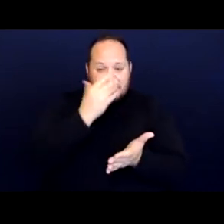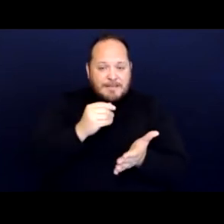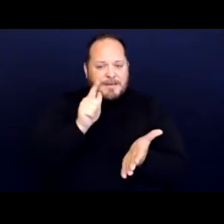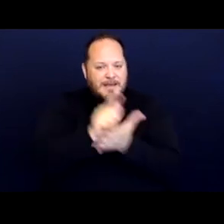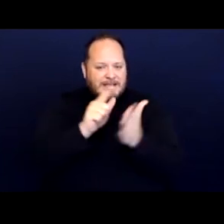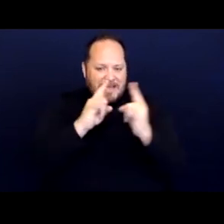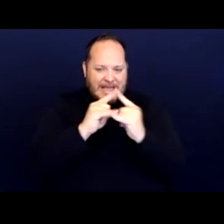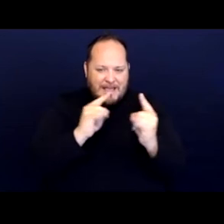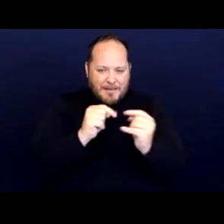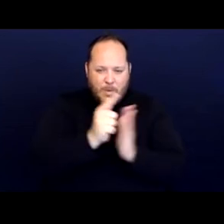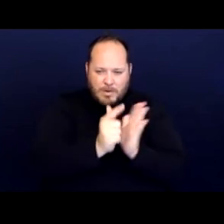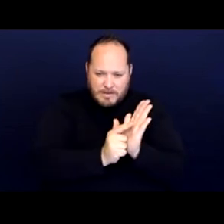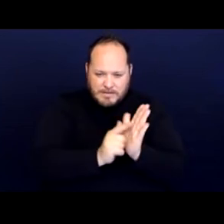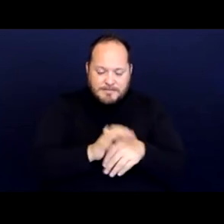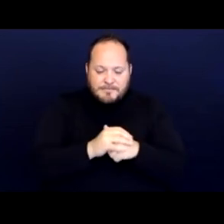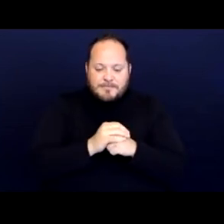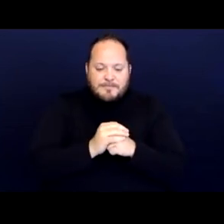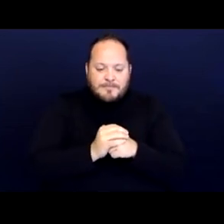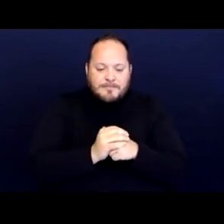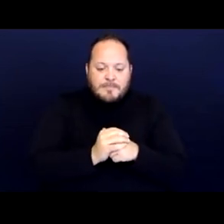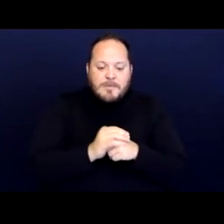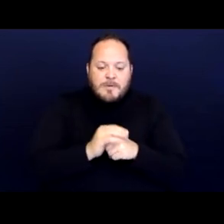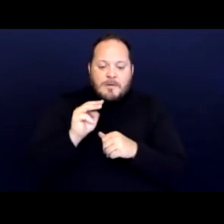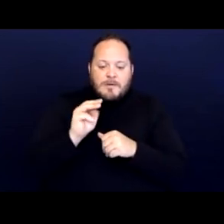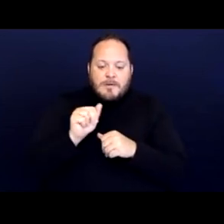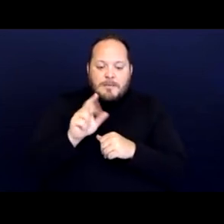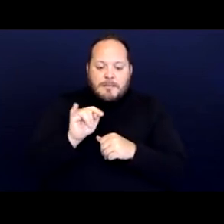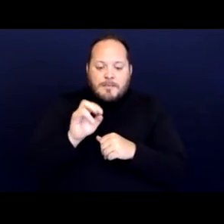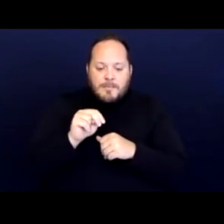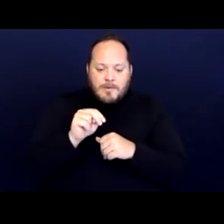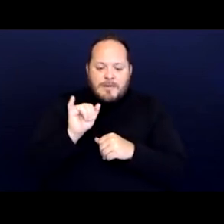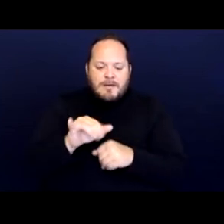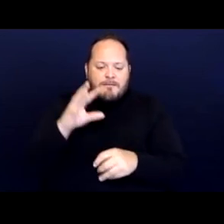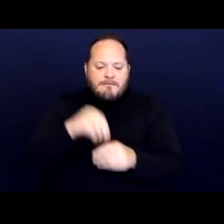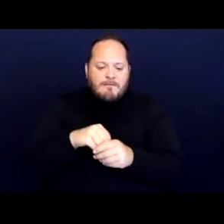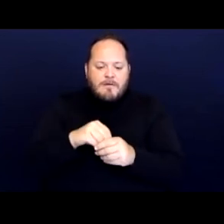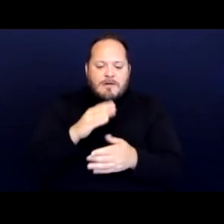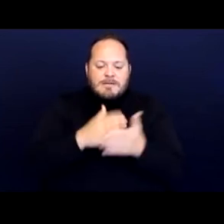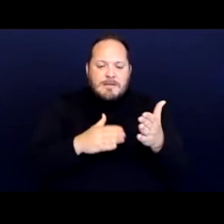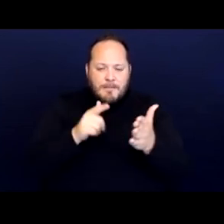So Martin involved a pair of ordinances enacted in Boise, Idaho,